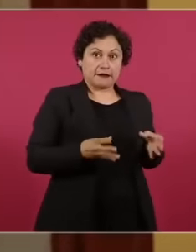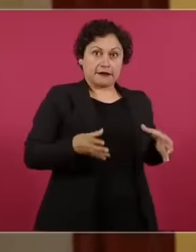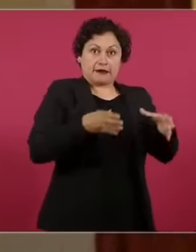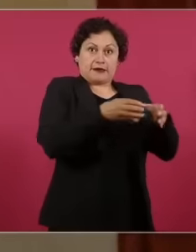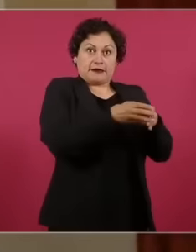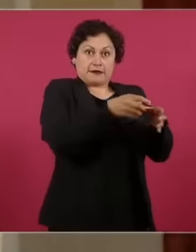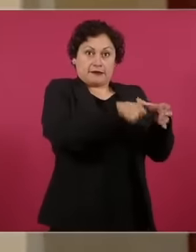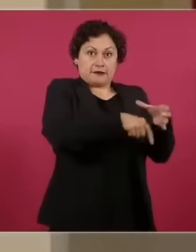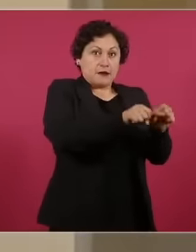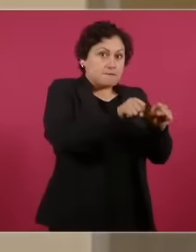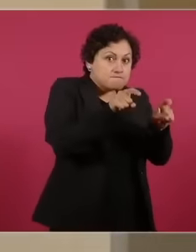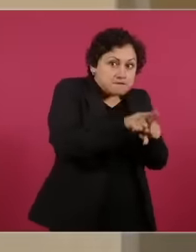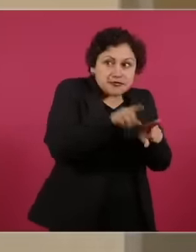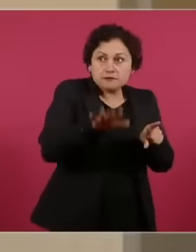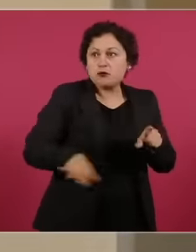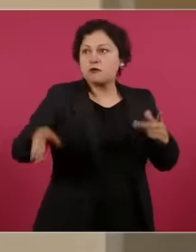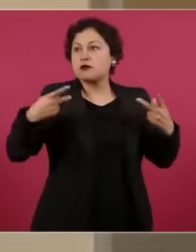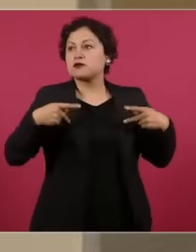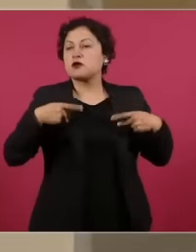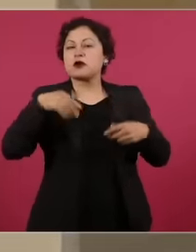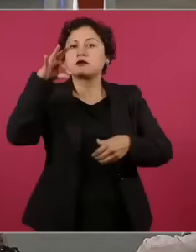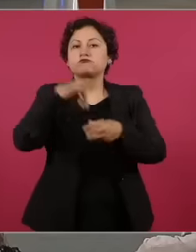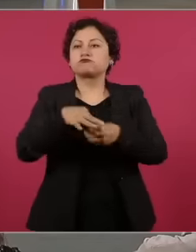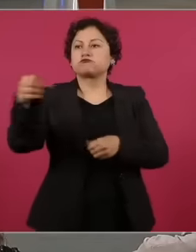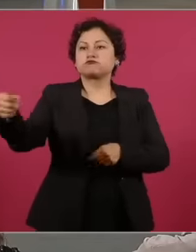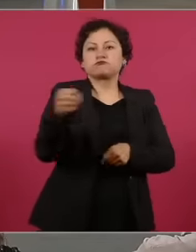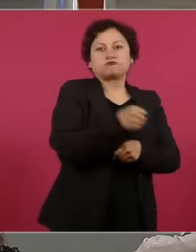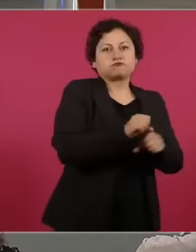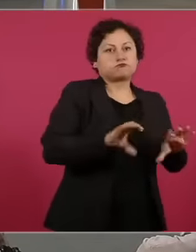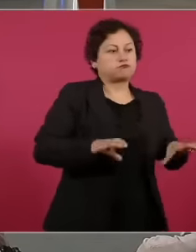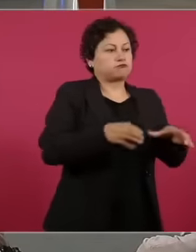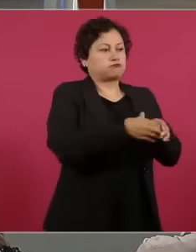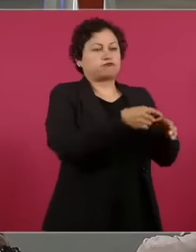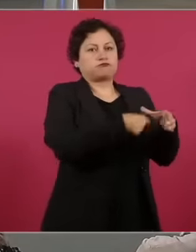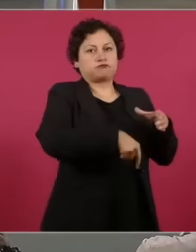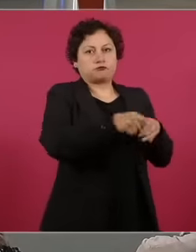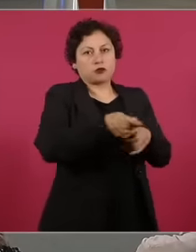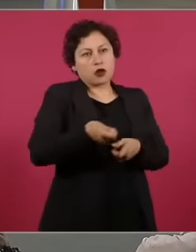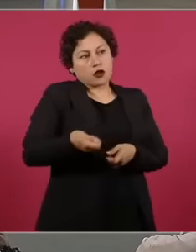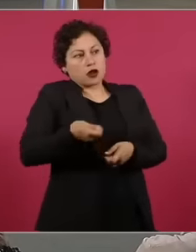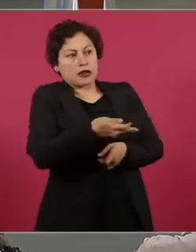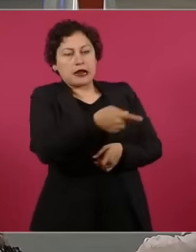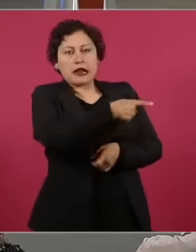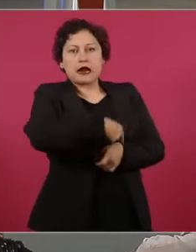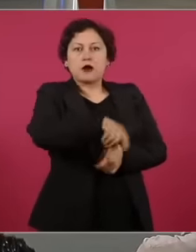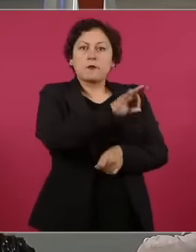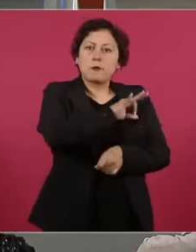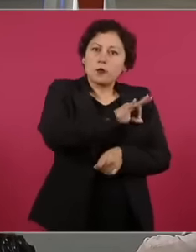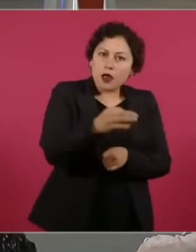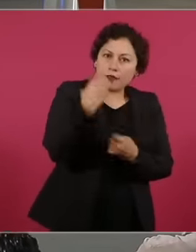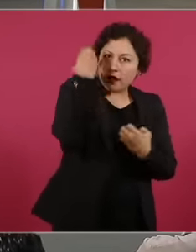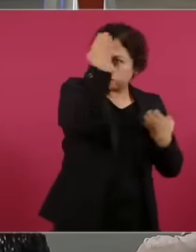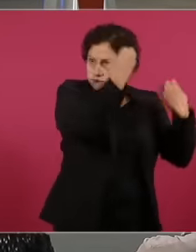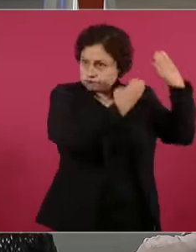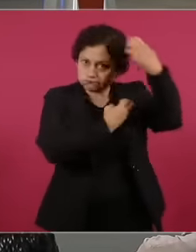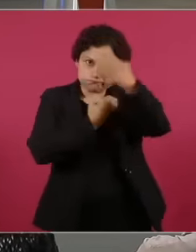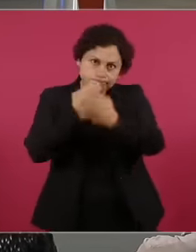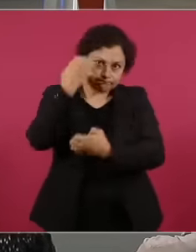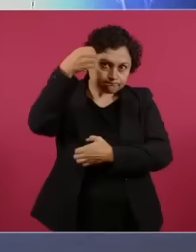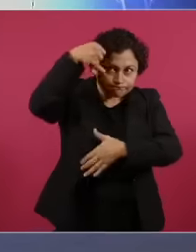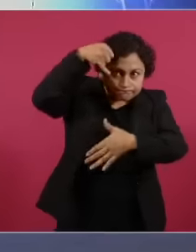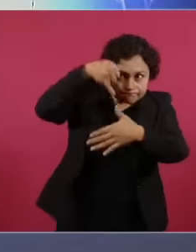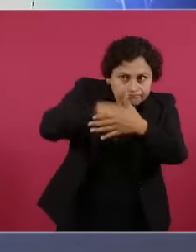by popular vote. broad powers for this court to be able to investigate the actions of